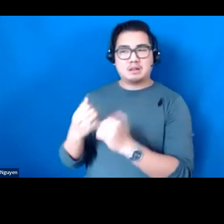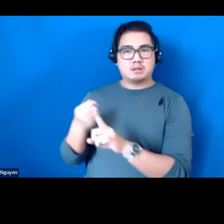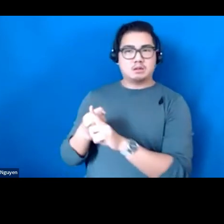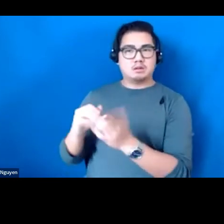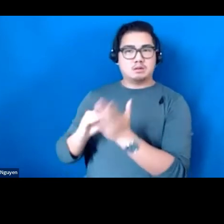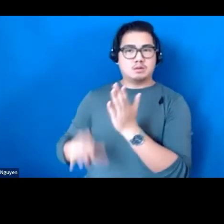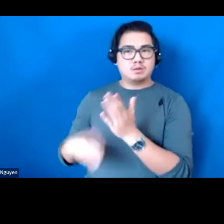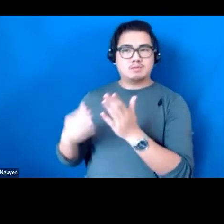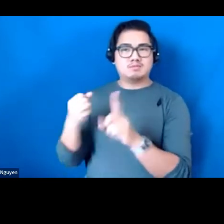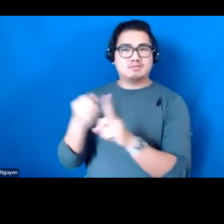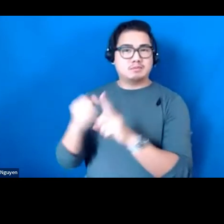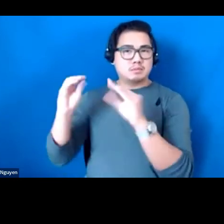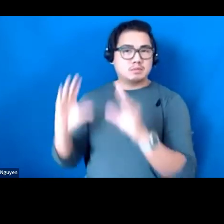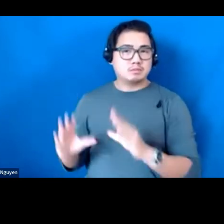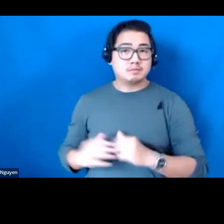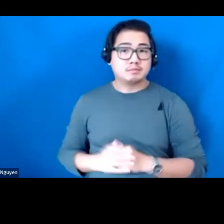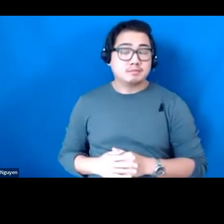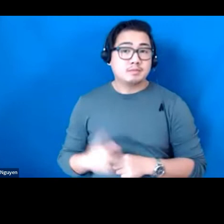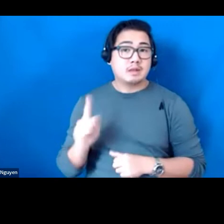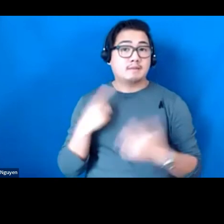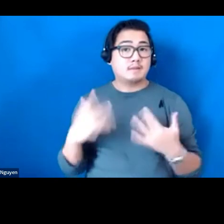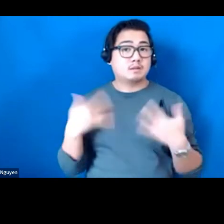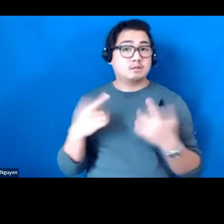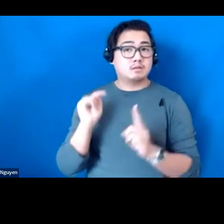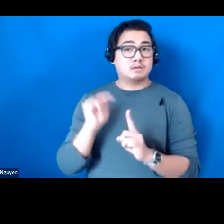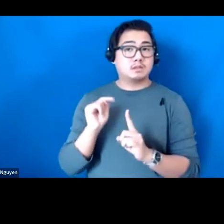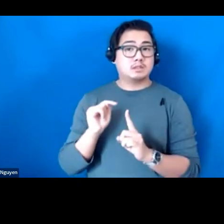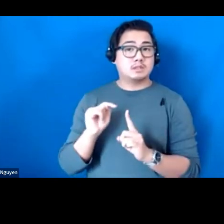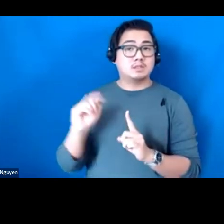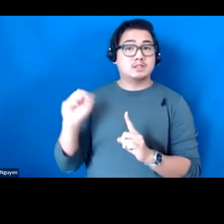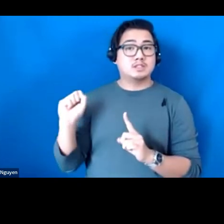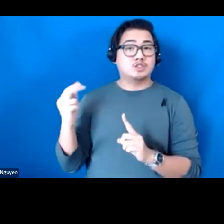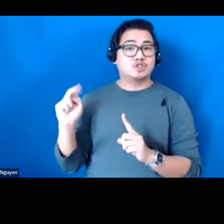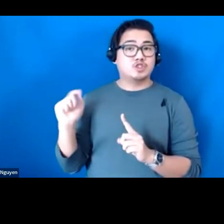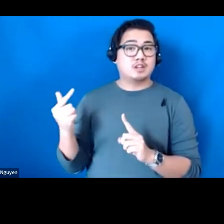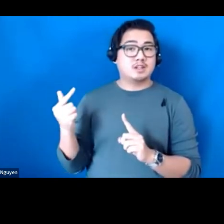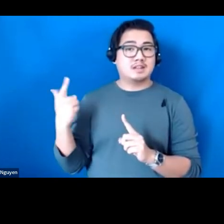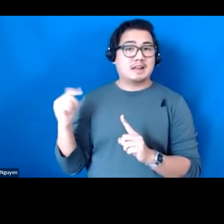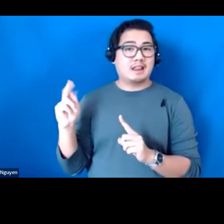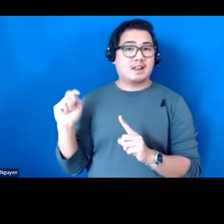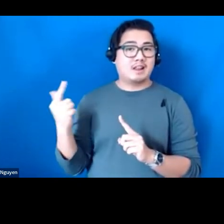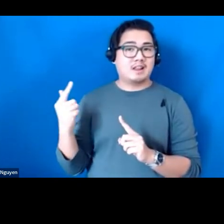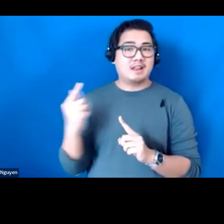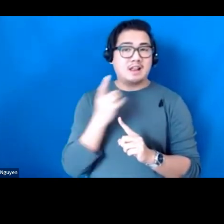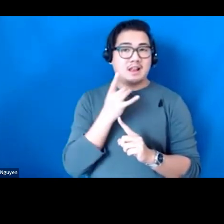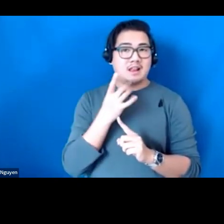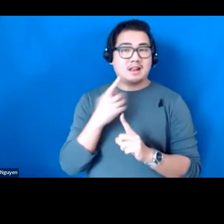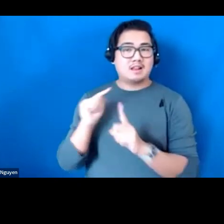The first event in the series, Shining a Glaring Light on Educational Inequities in Reading occurred